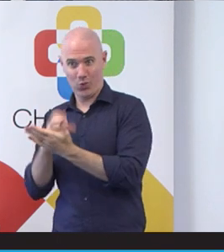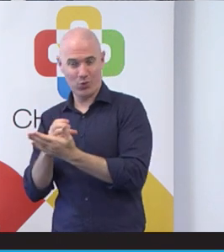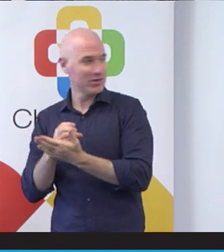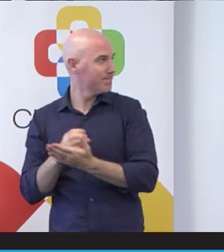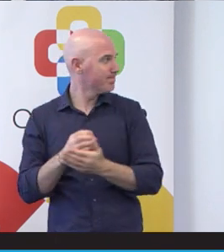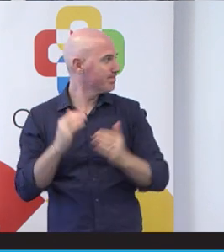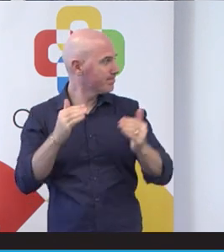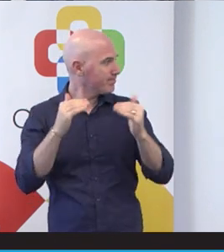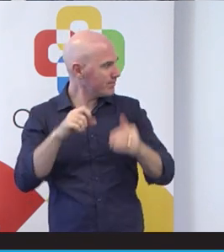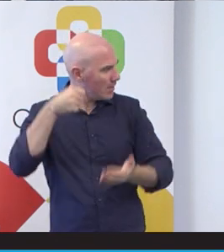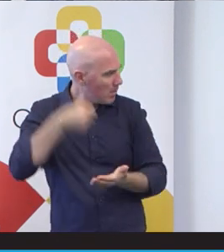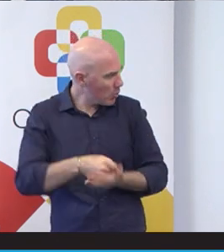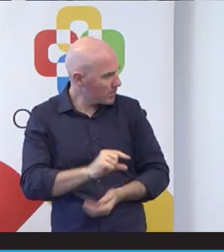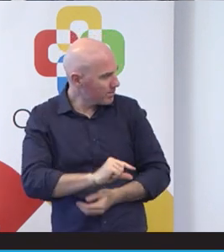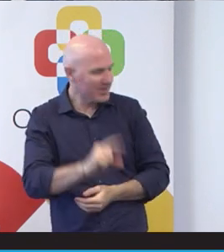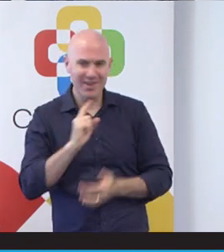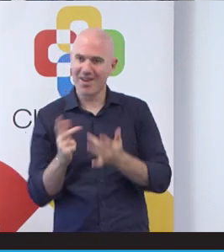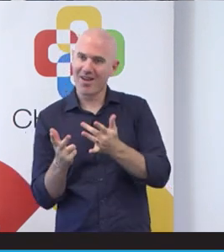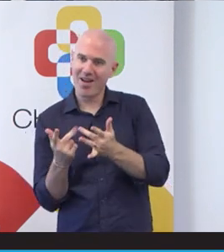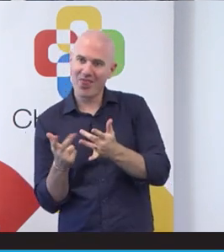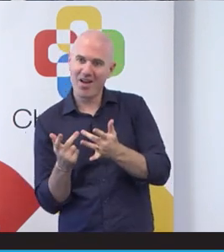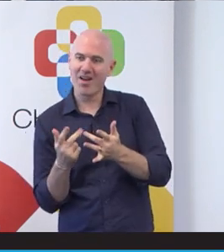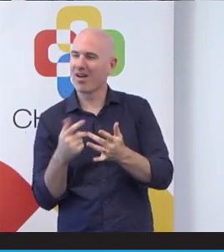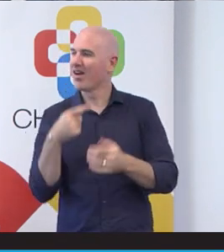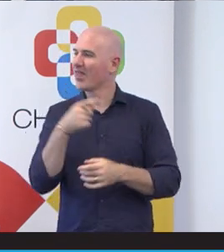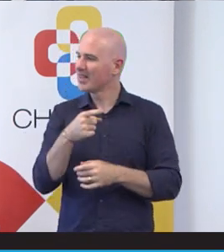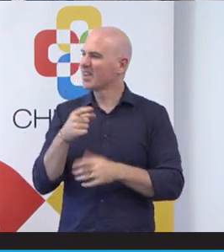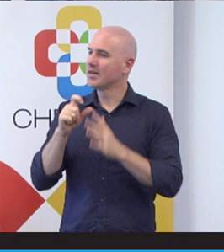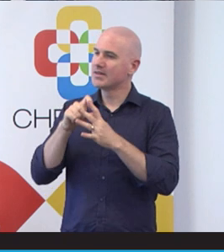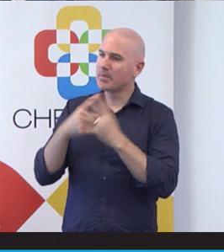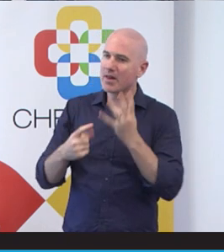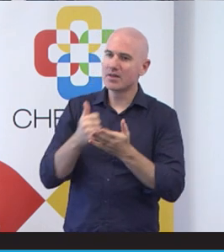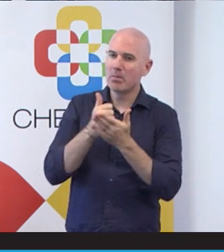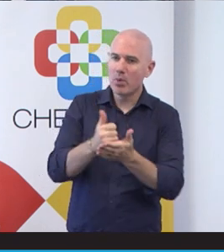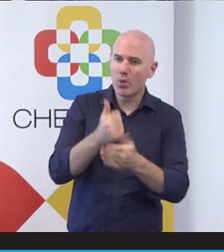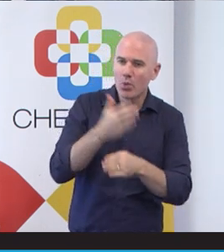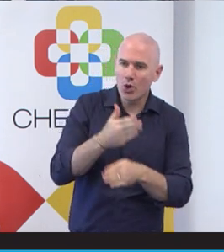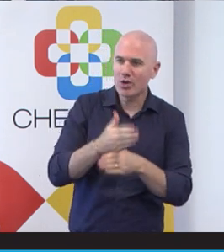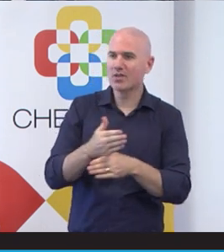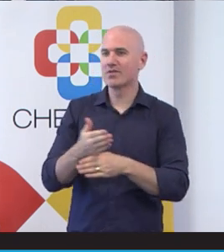comprised of disability support workers, support navigators and facilitators,